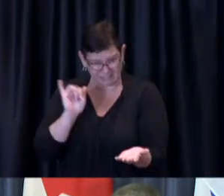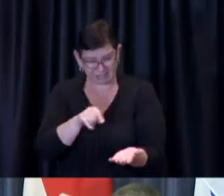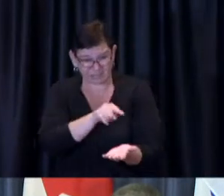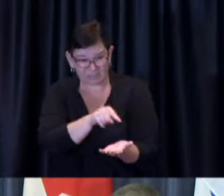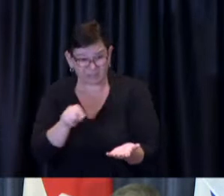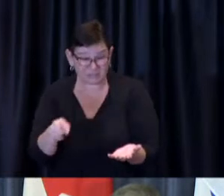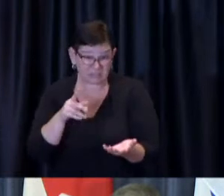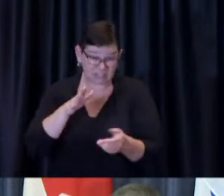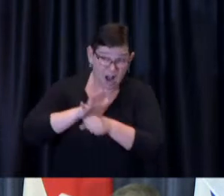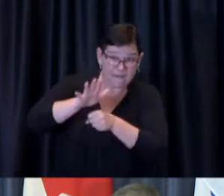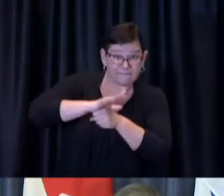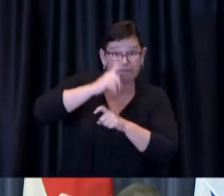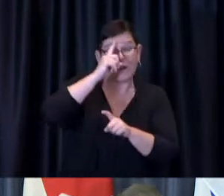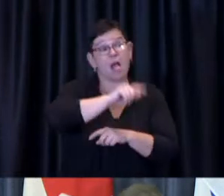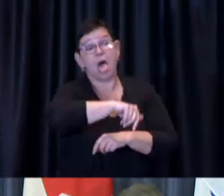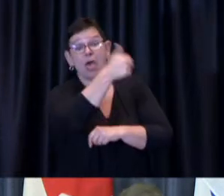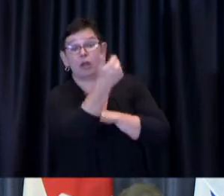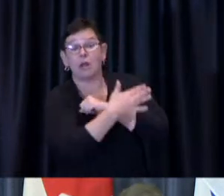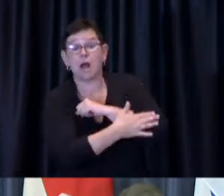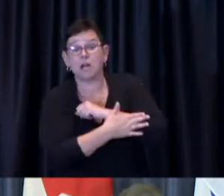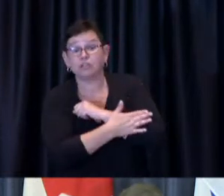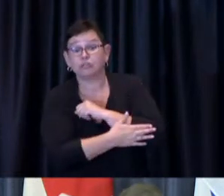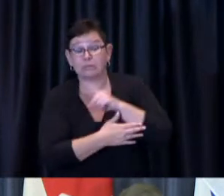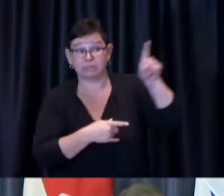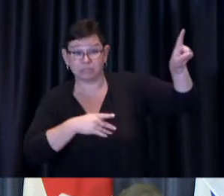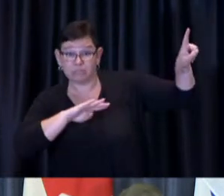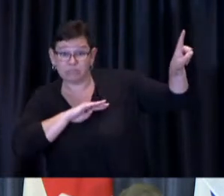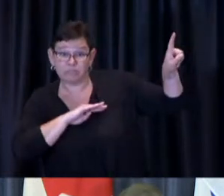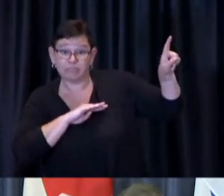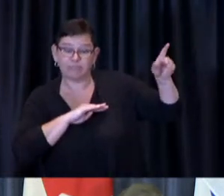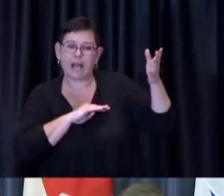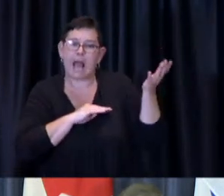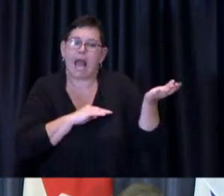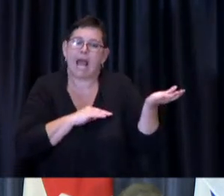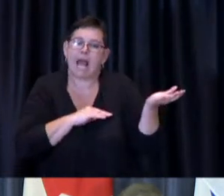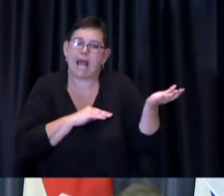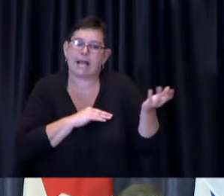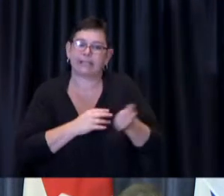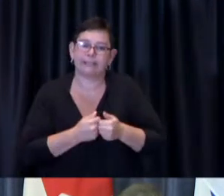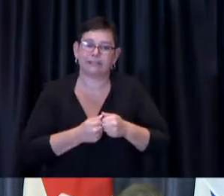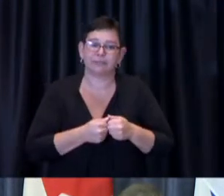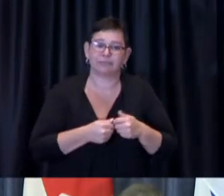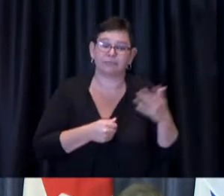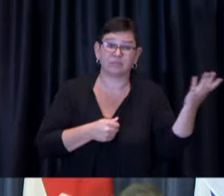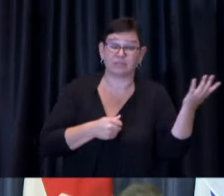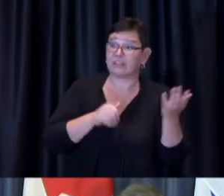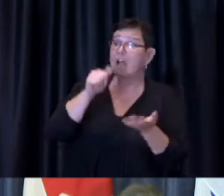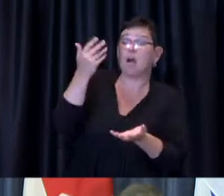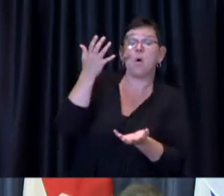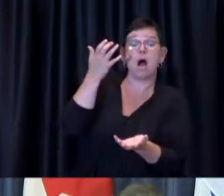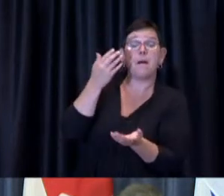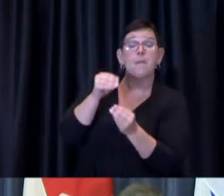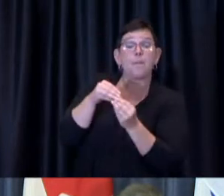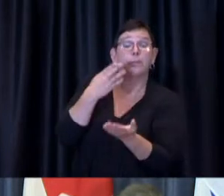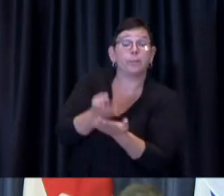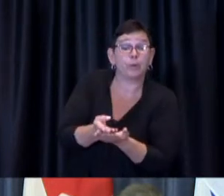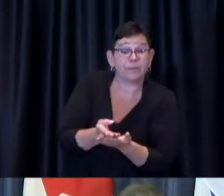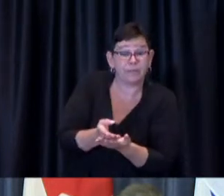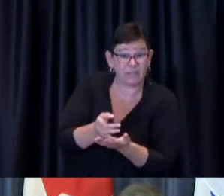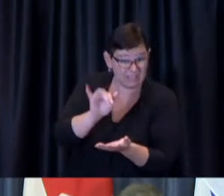of our own country when you're coming back in or for that matter other people who may ask for this proof if people want to get it and so that's really I think what has to be sorted out